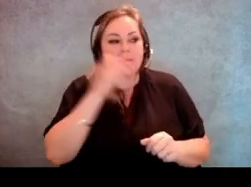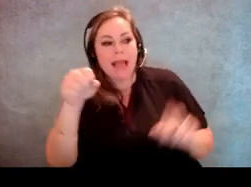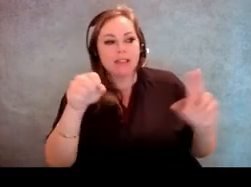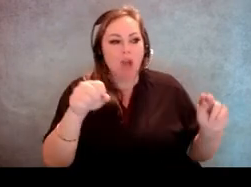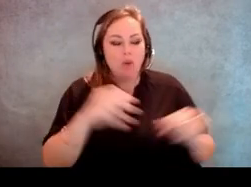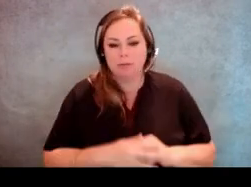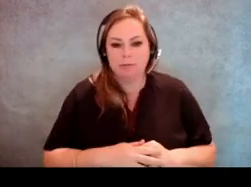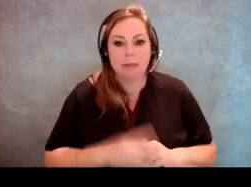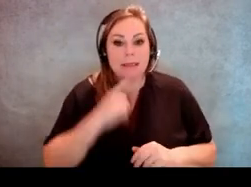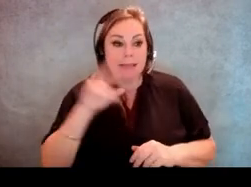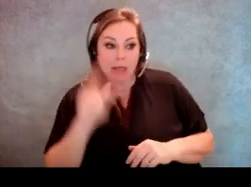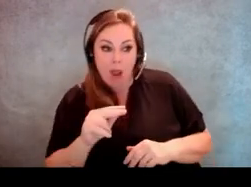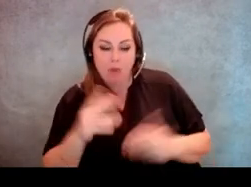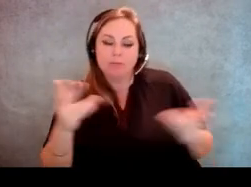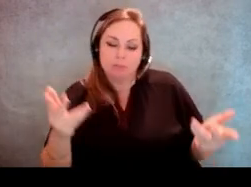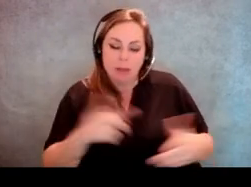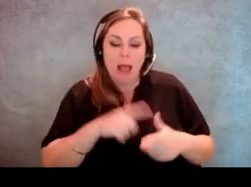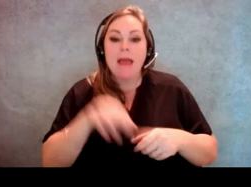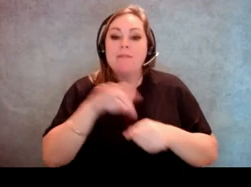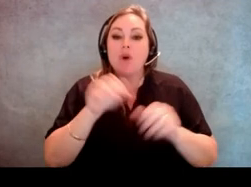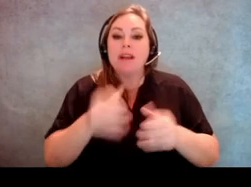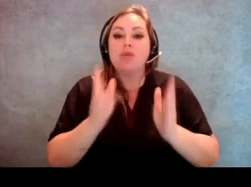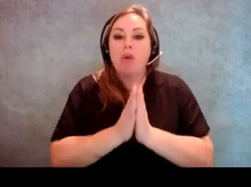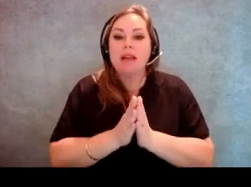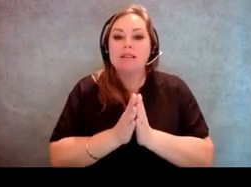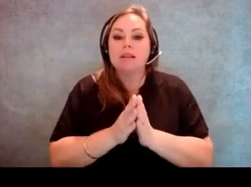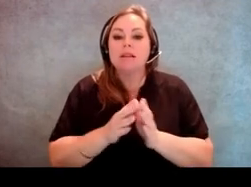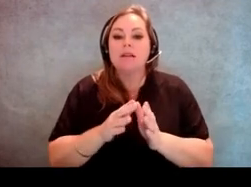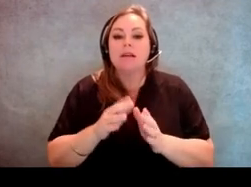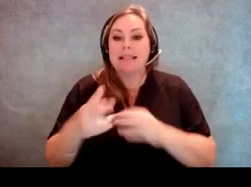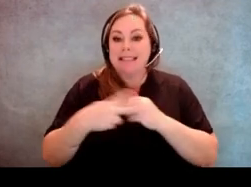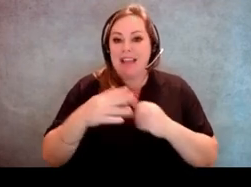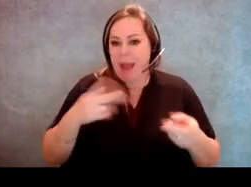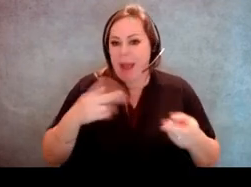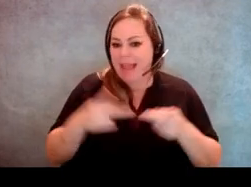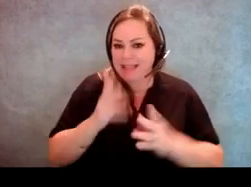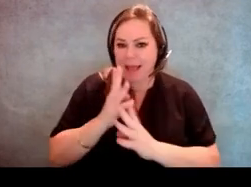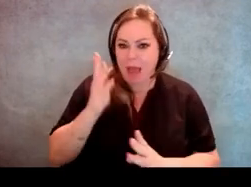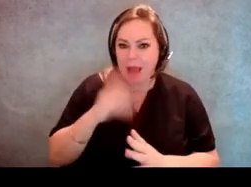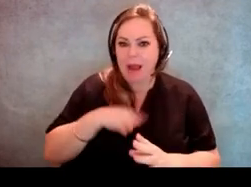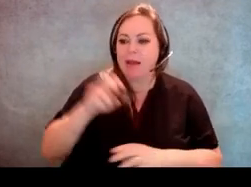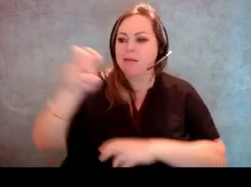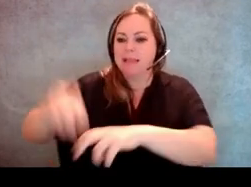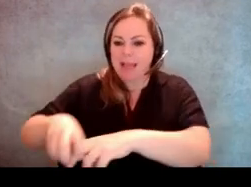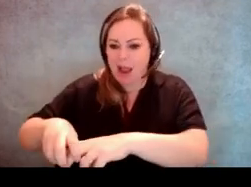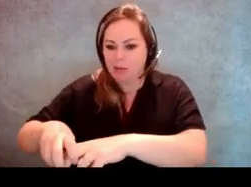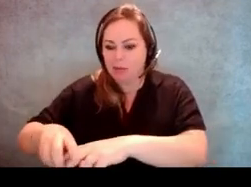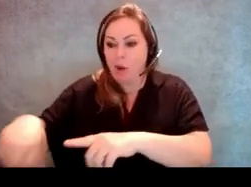And if they say no the voter can also request to have their spot saved while they sit down and then when your spot comes up in line,